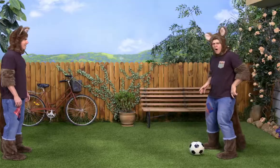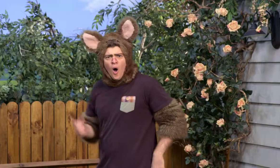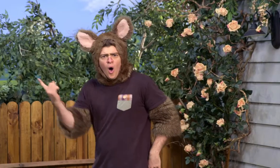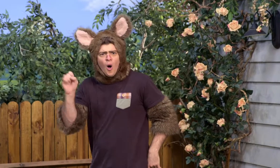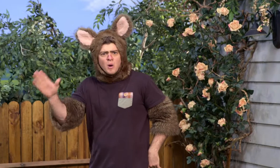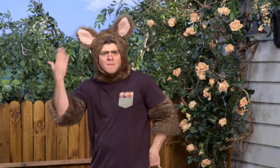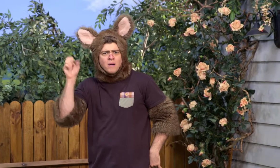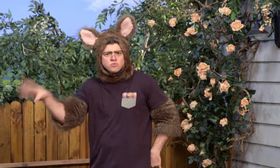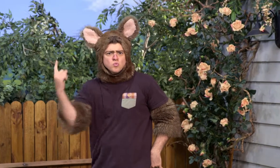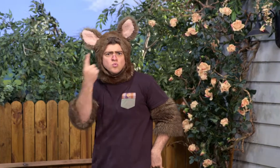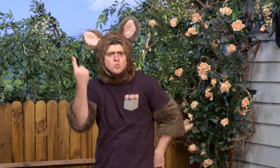Who put that mirror there?